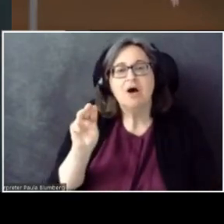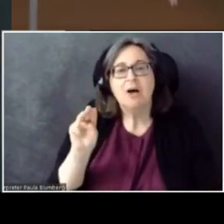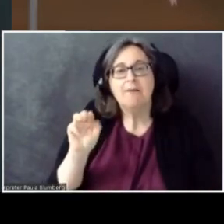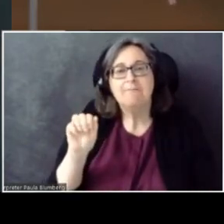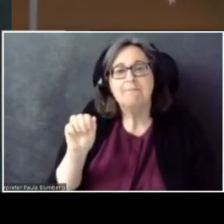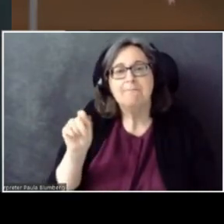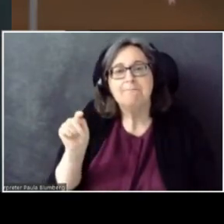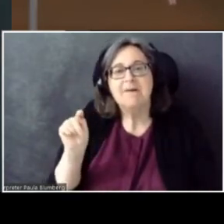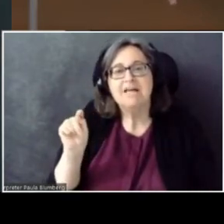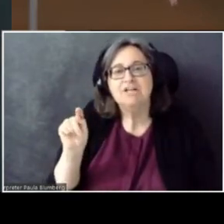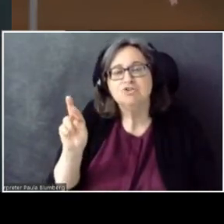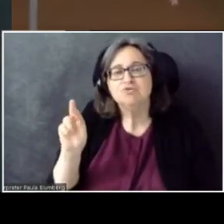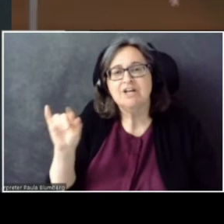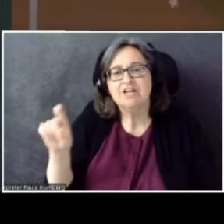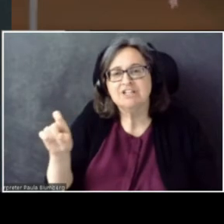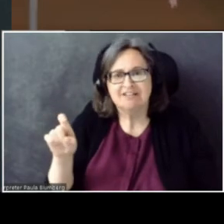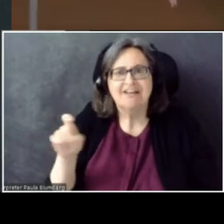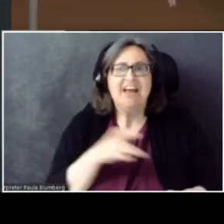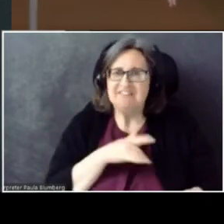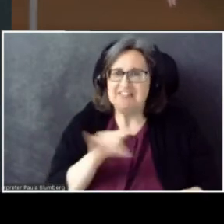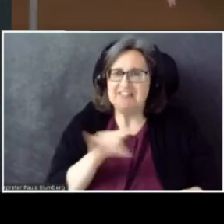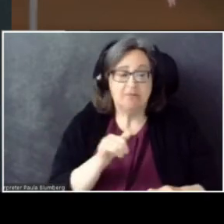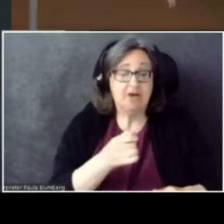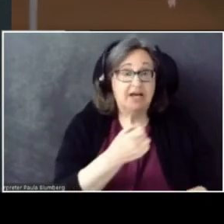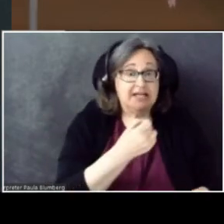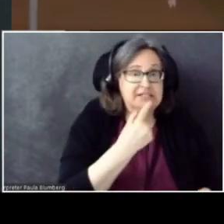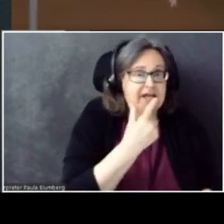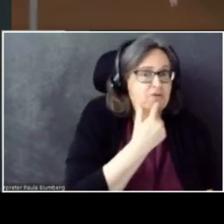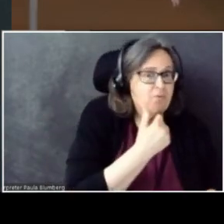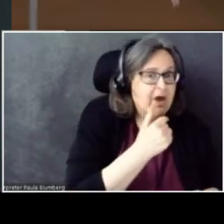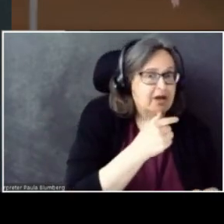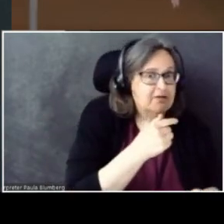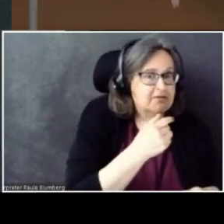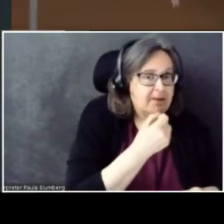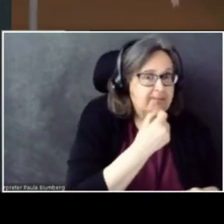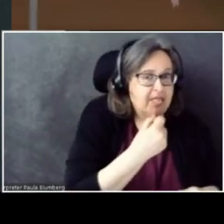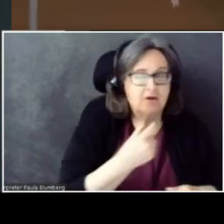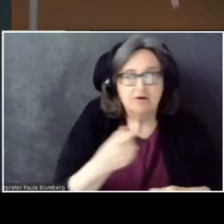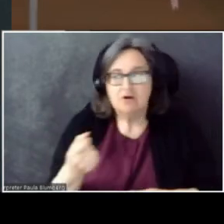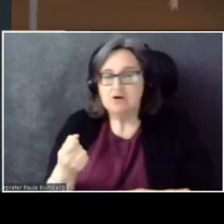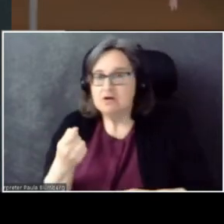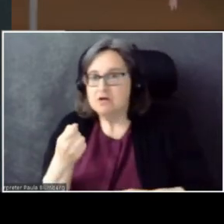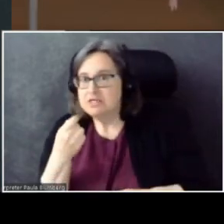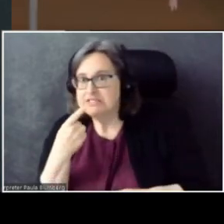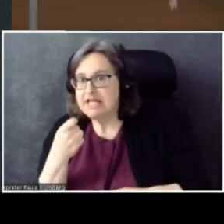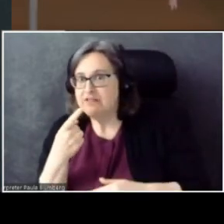Red Pill or Take the Blue Pill and see how far the rabbit hole goes. That quote from the Matrix?